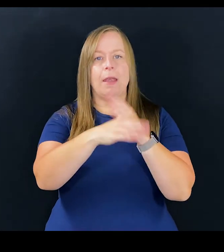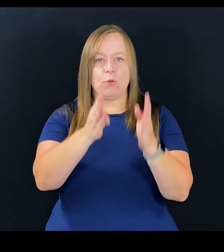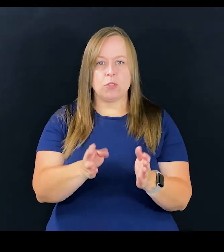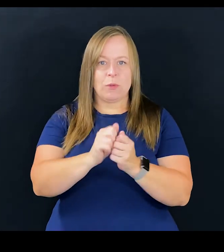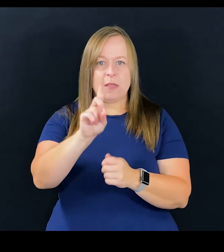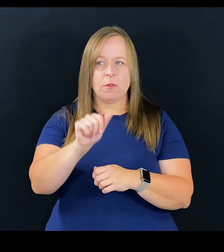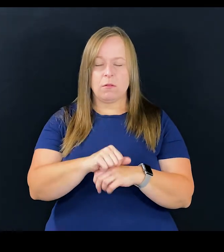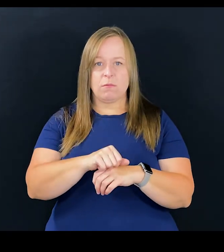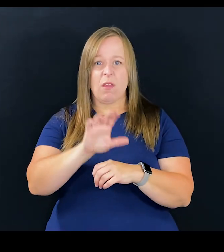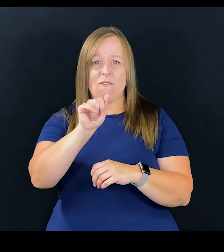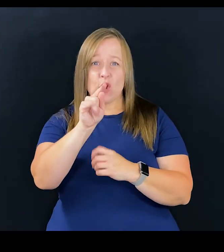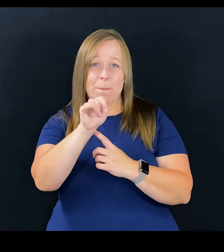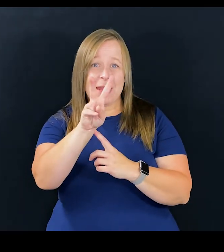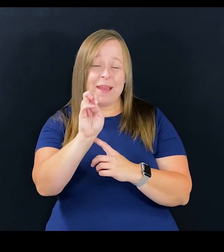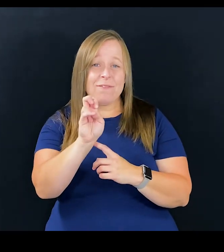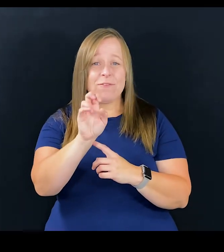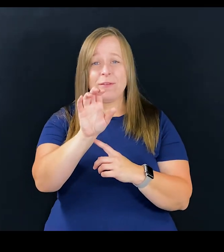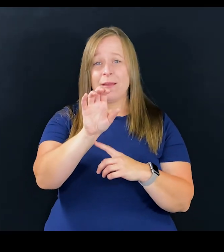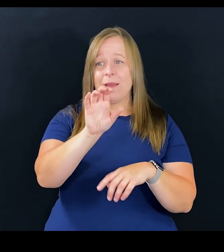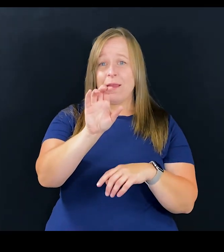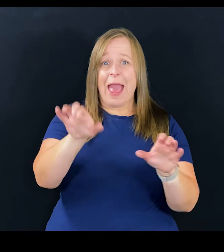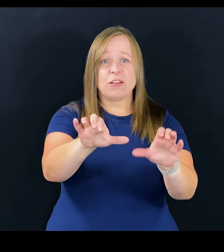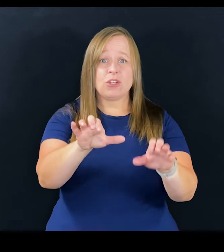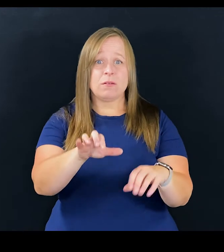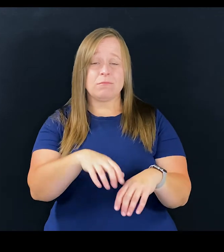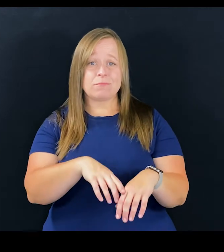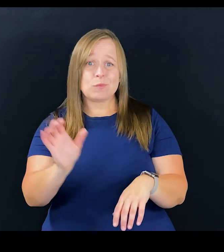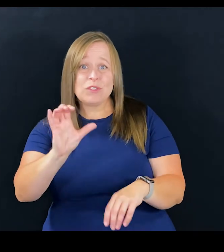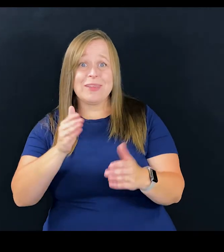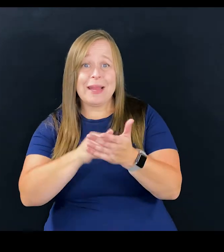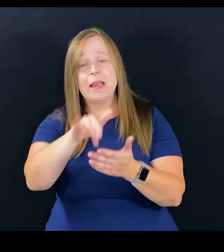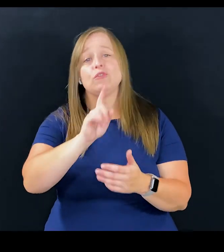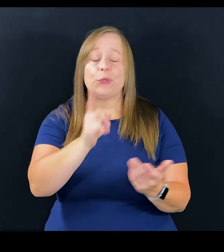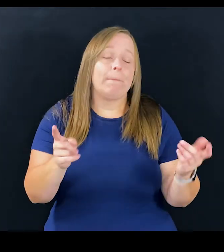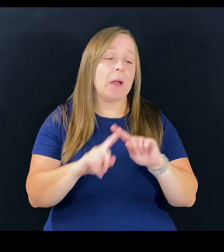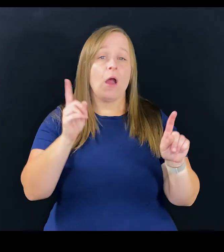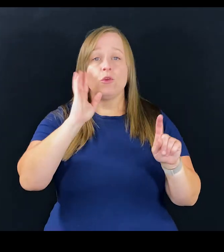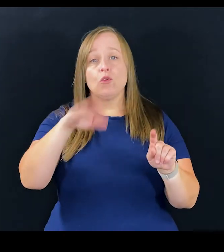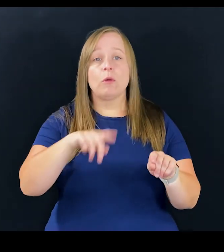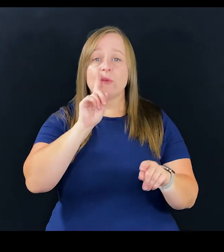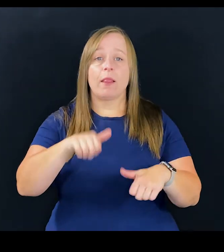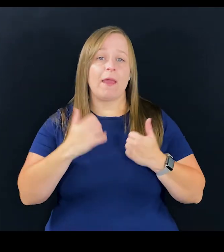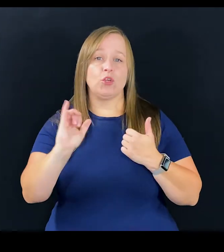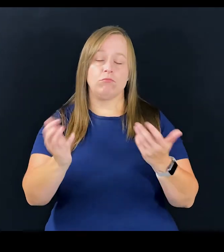And yeah, it's an affirmative action, are conservatives against that, sure. But you know what, it's real life too,